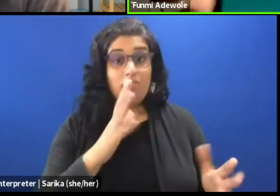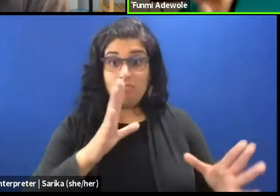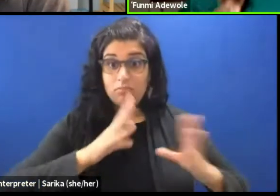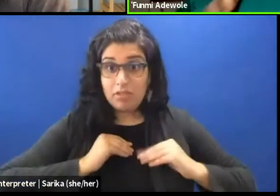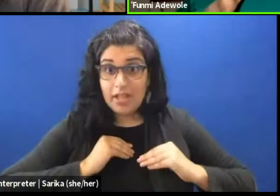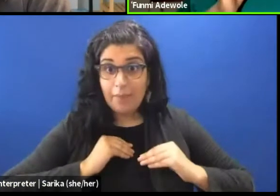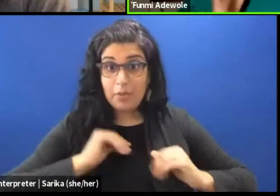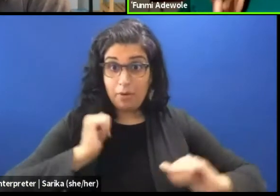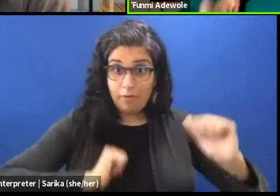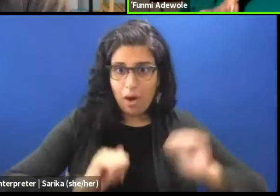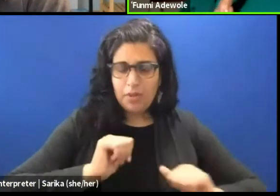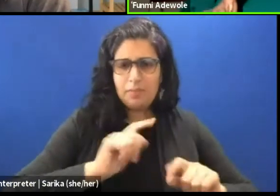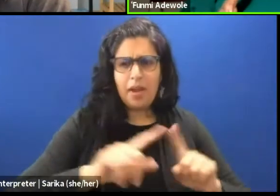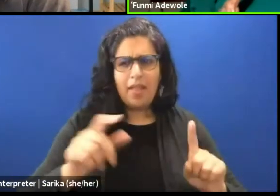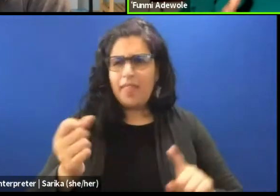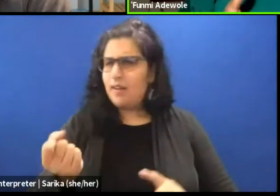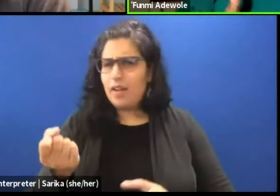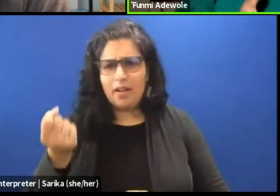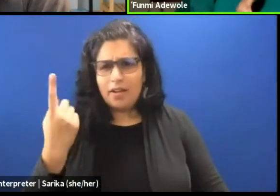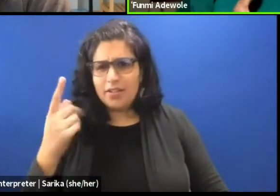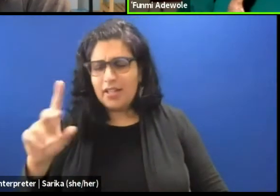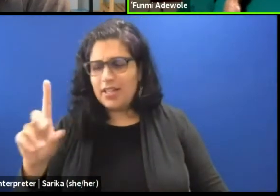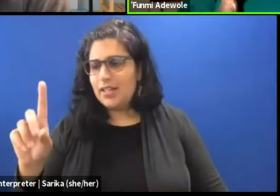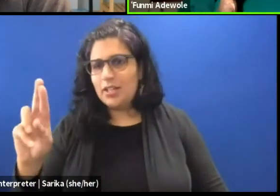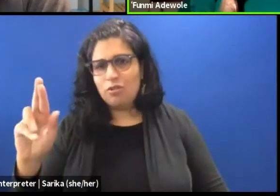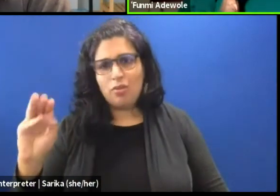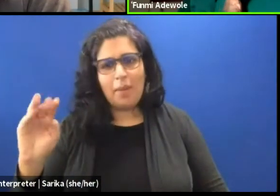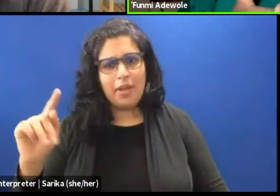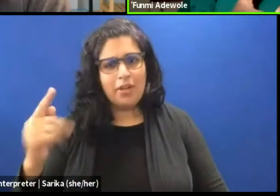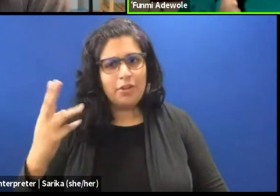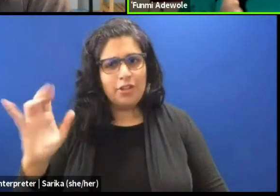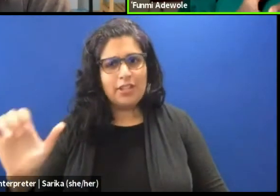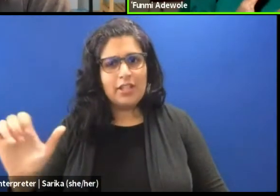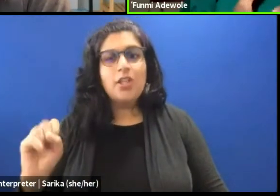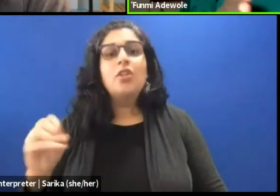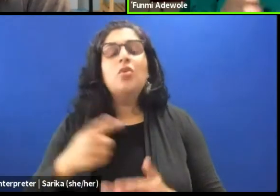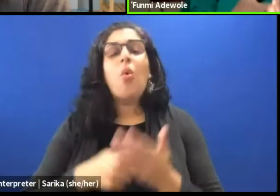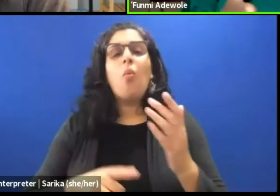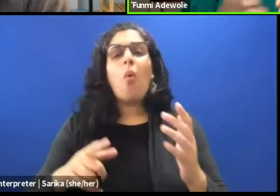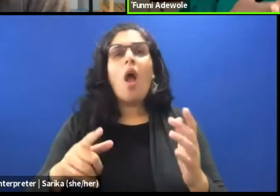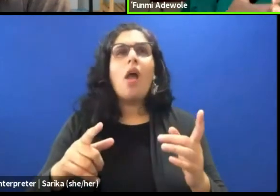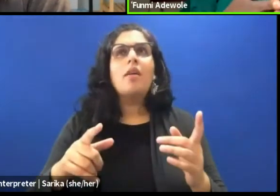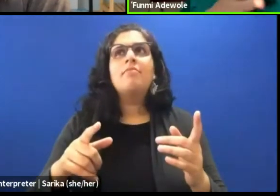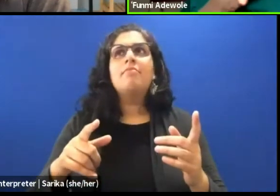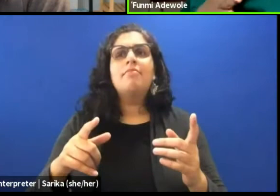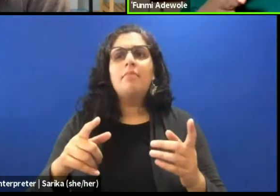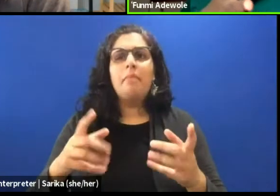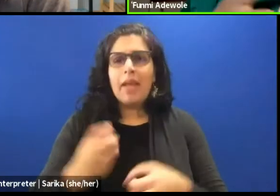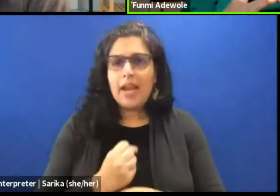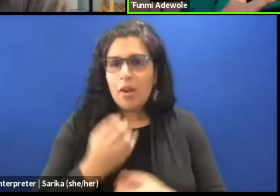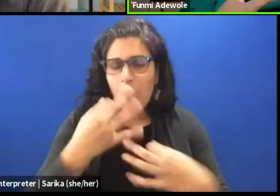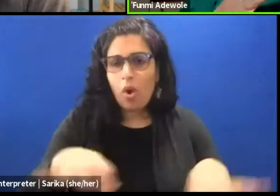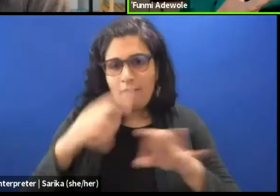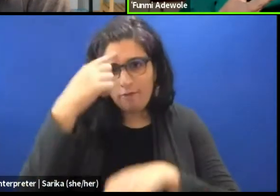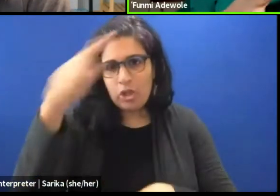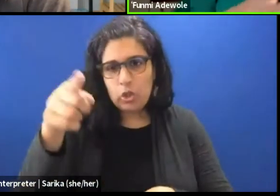So what circumstances made it important to you to start thinking about dramaturgy